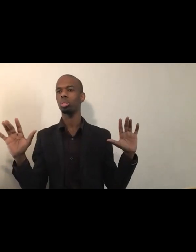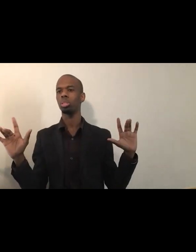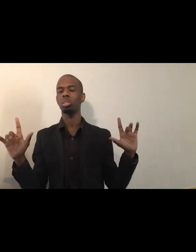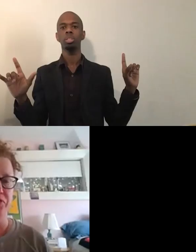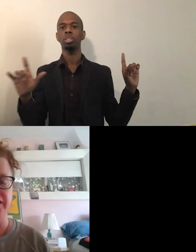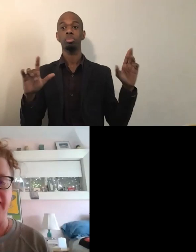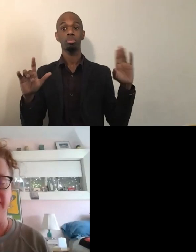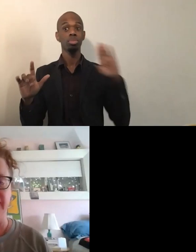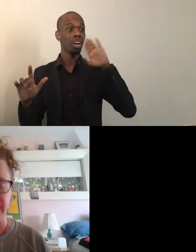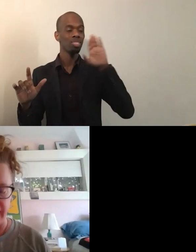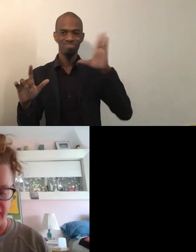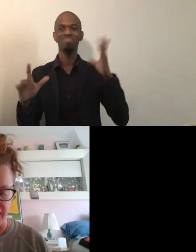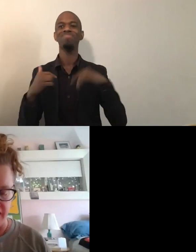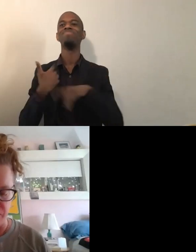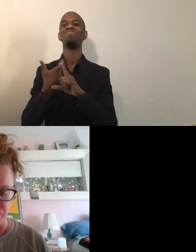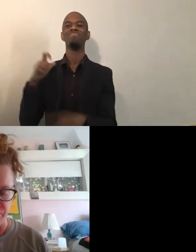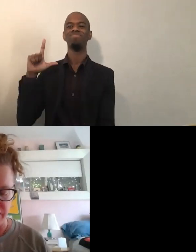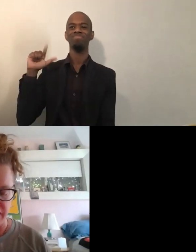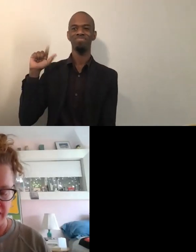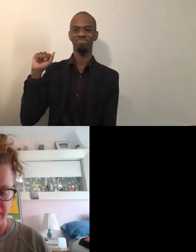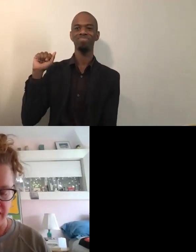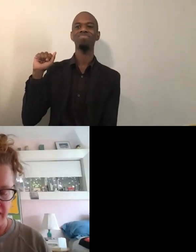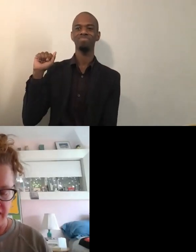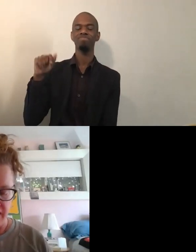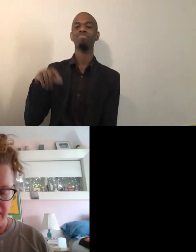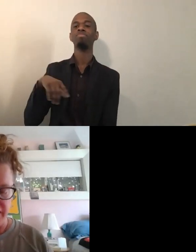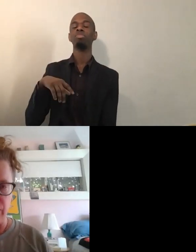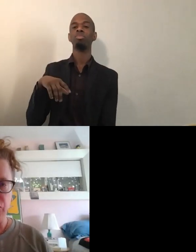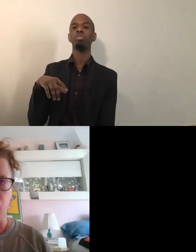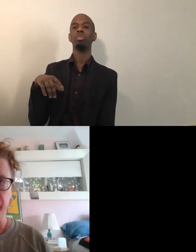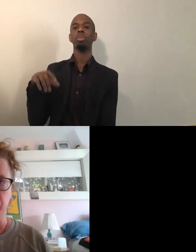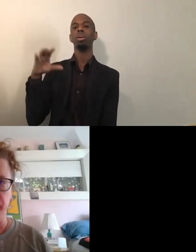I'm Celia from Los Angeles and as a white person,